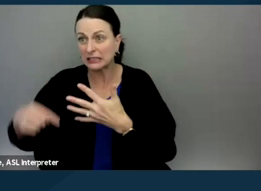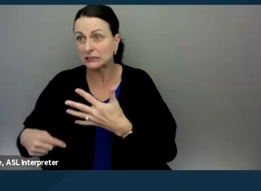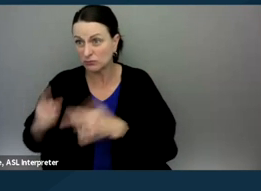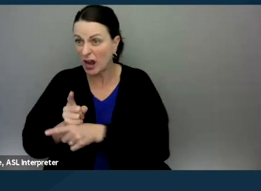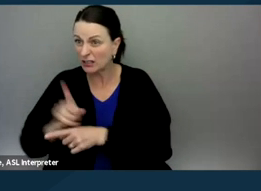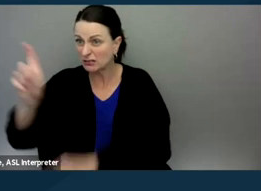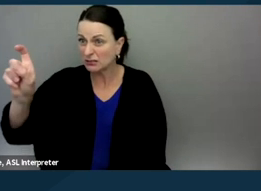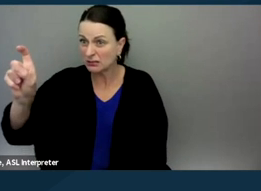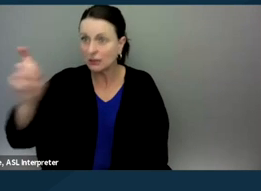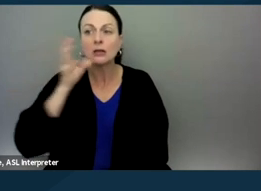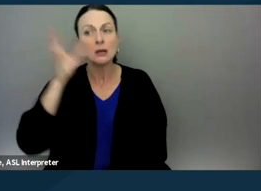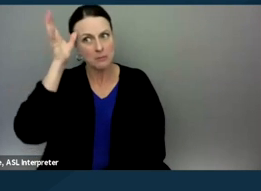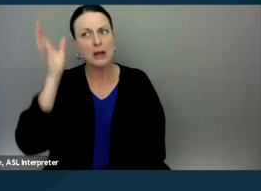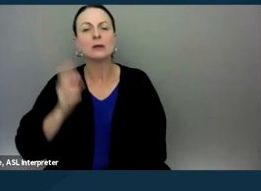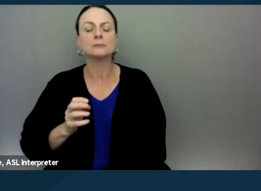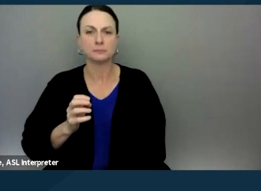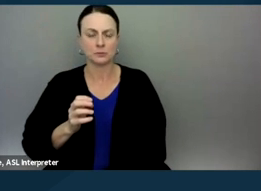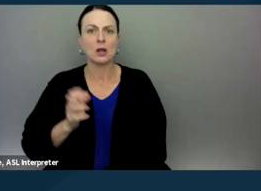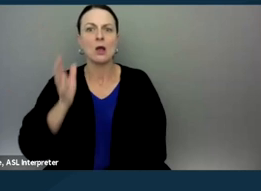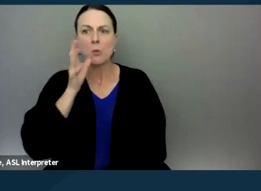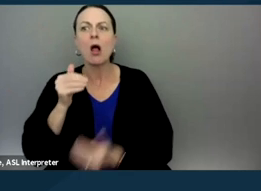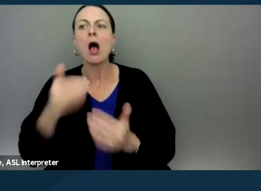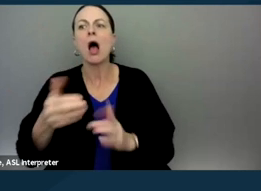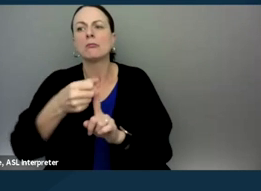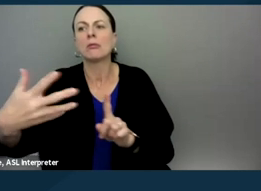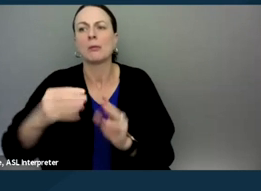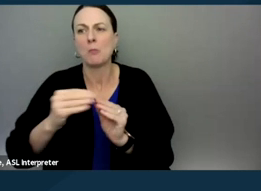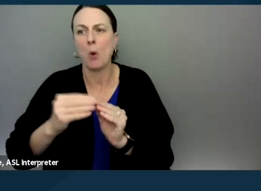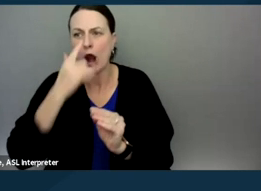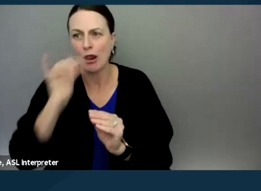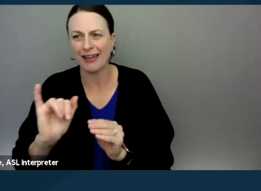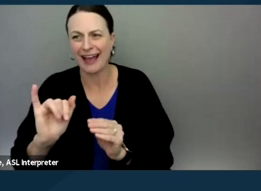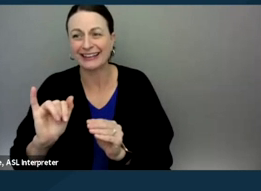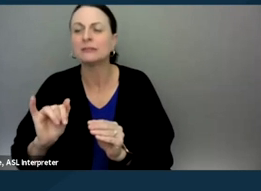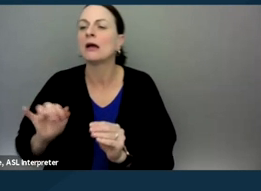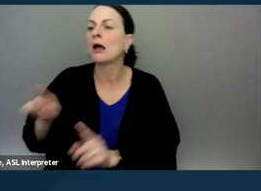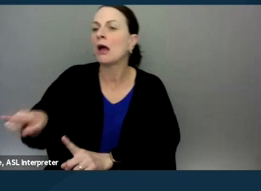And the parent will kind of go a little bit more into detail about what that looks like. And it's a way for Cheryl to prompt the parent